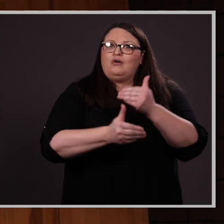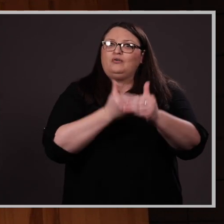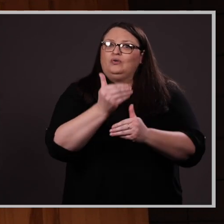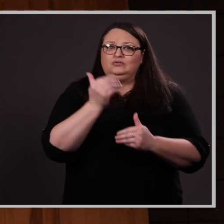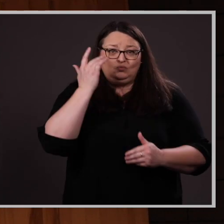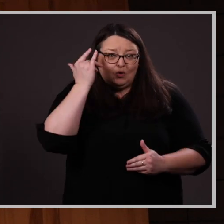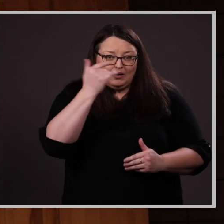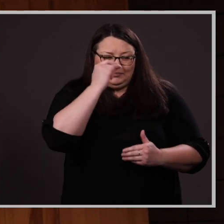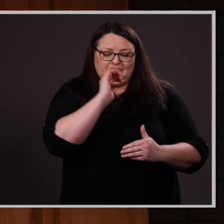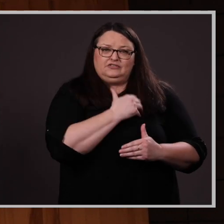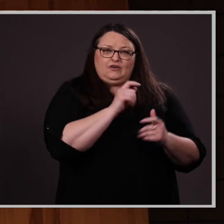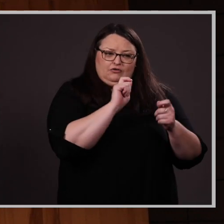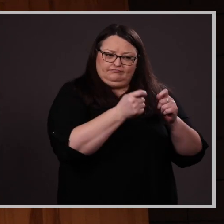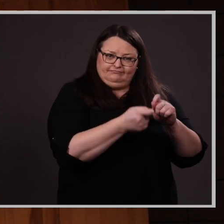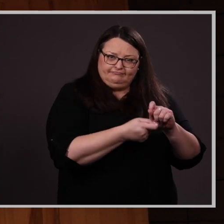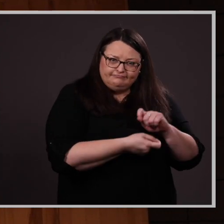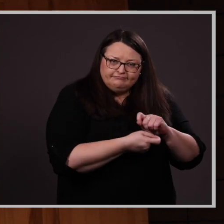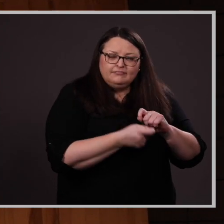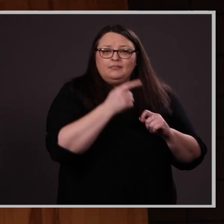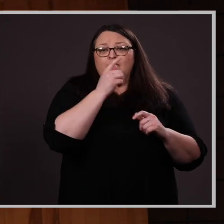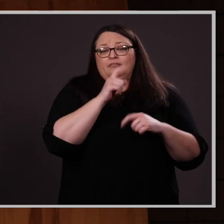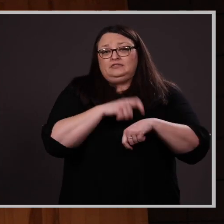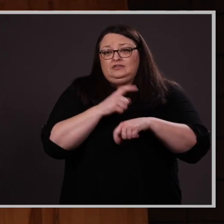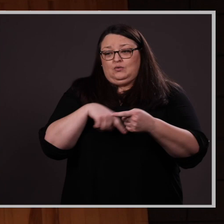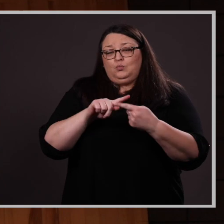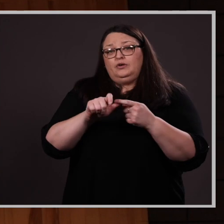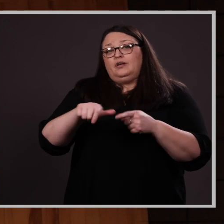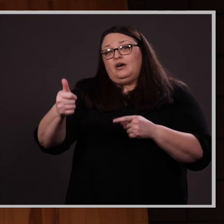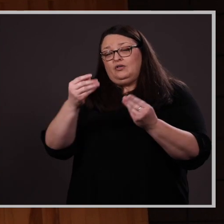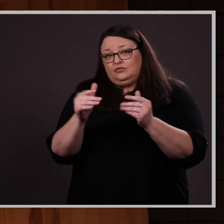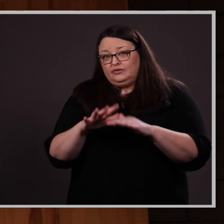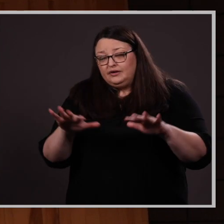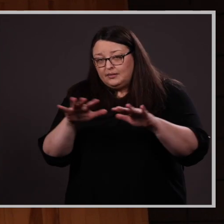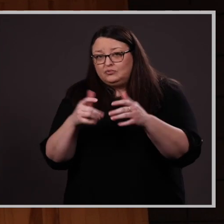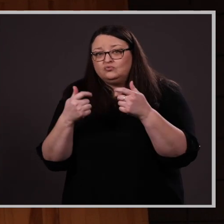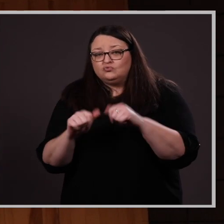of those actions…and in a time when many other campuses were trying to ride out the